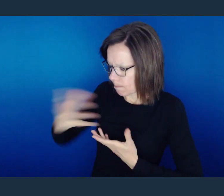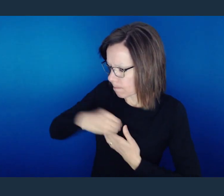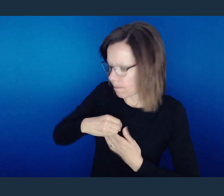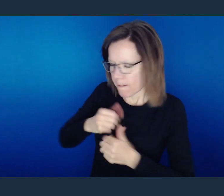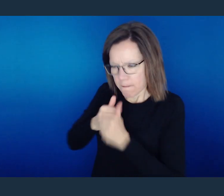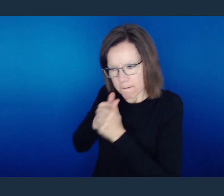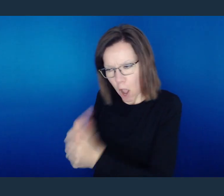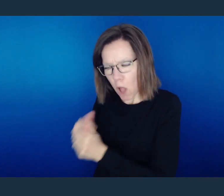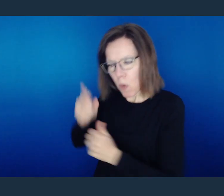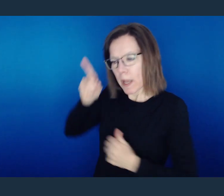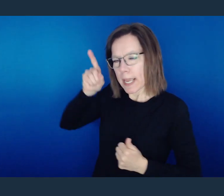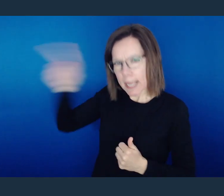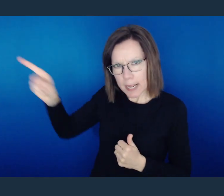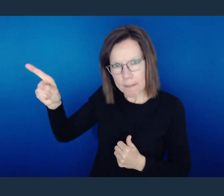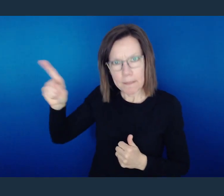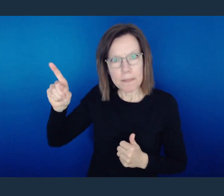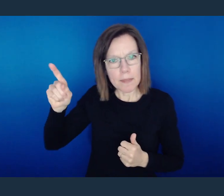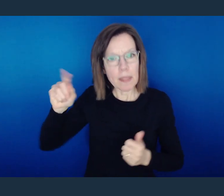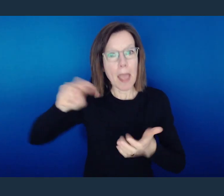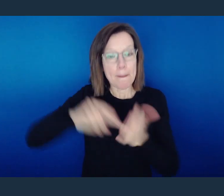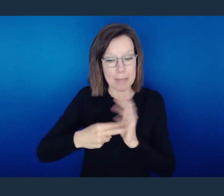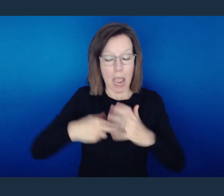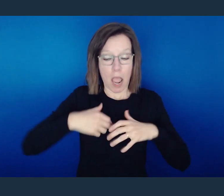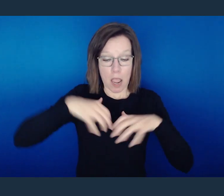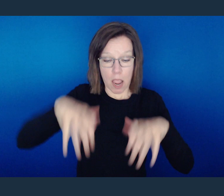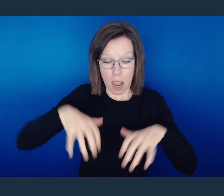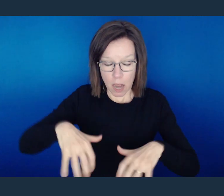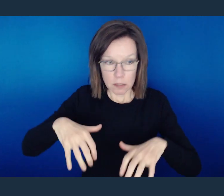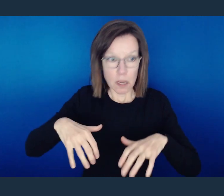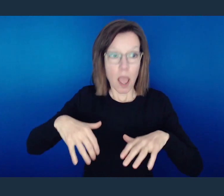and we're breathing the word and we're functioning according to the word, then our functionality